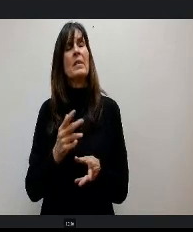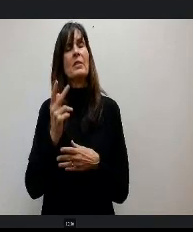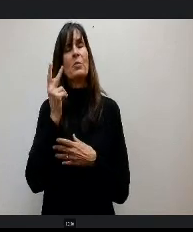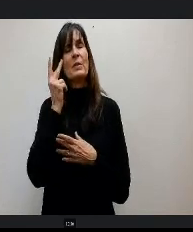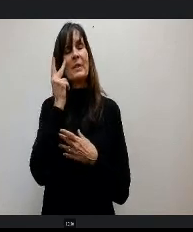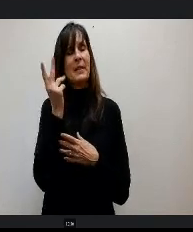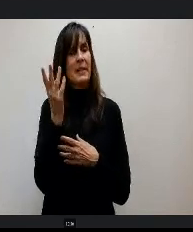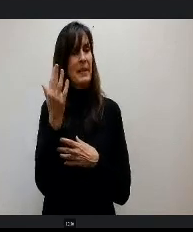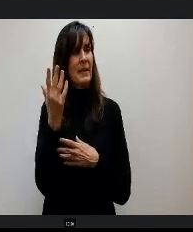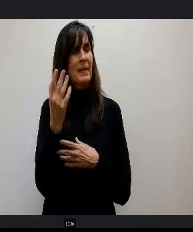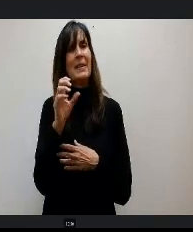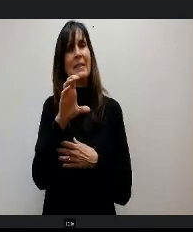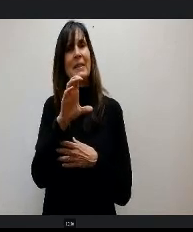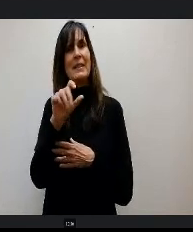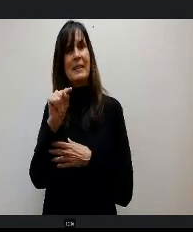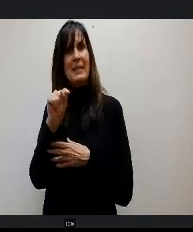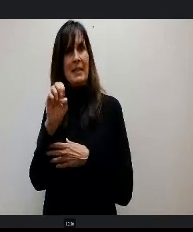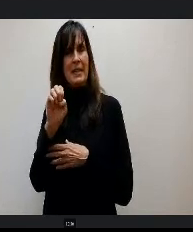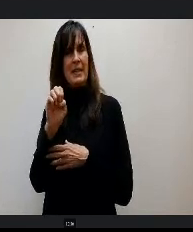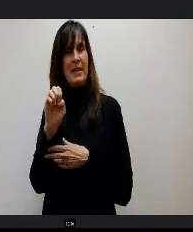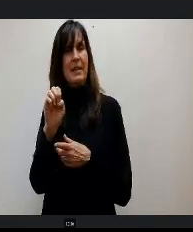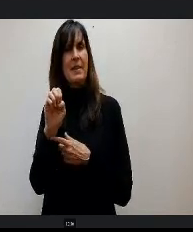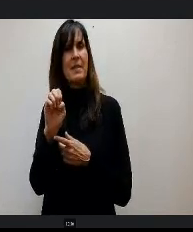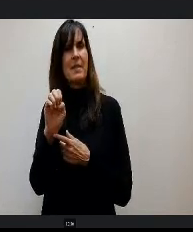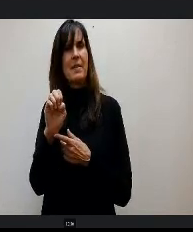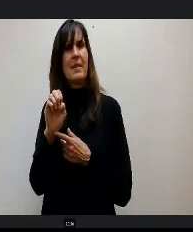what the CTE there was a cafe